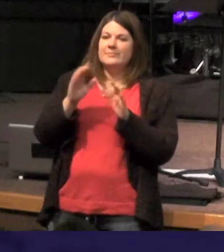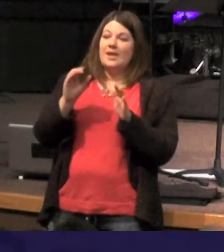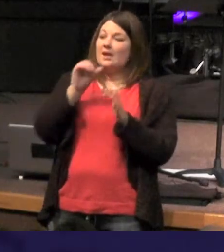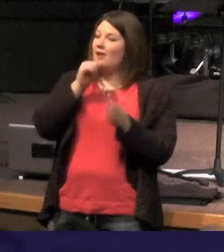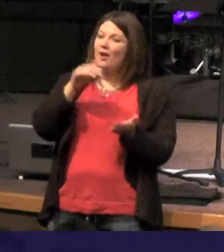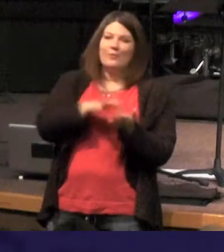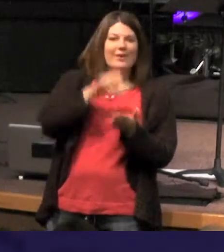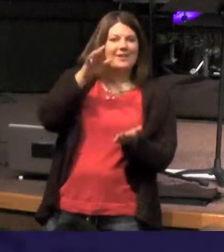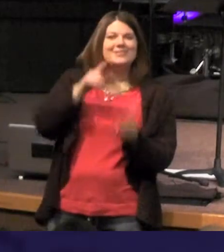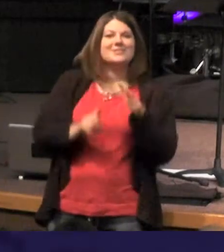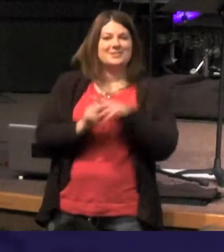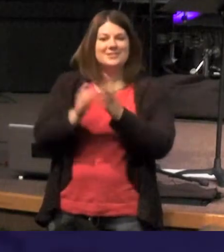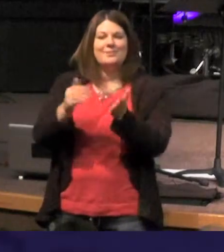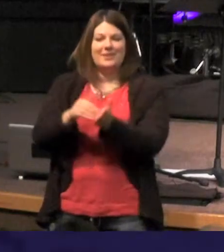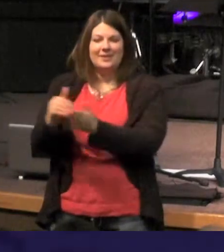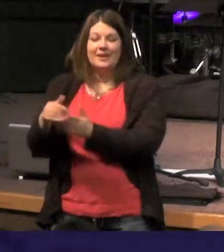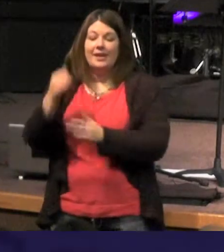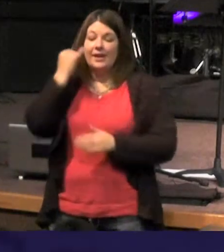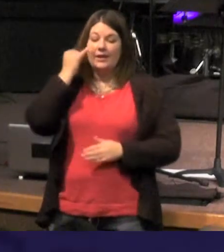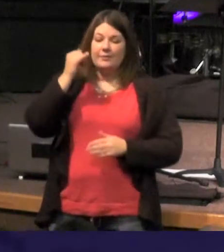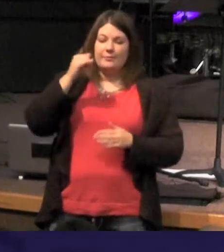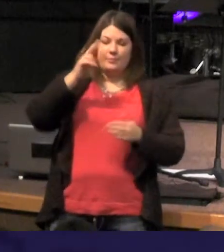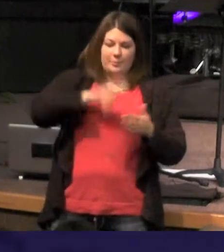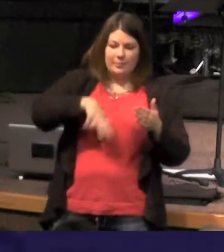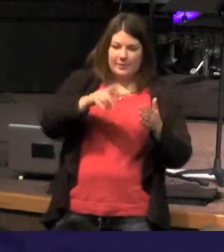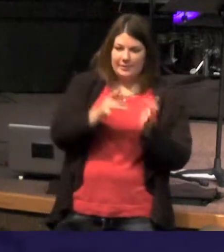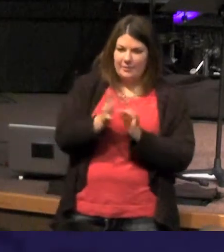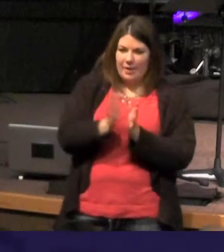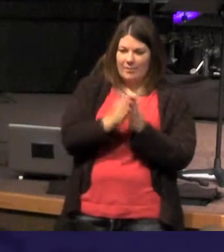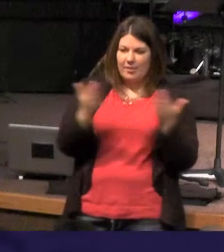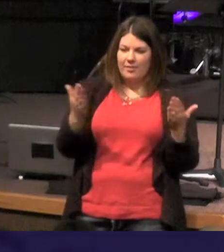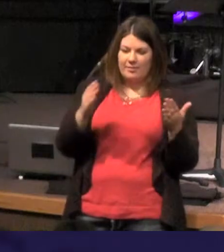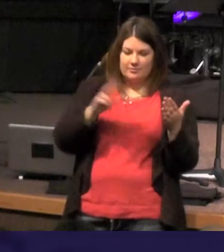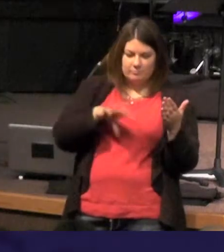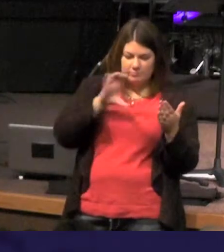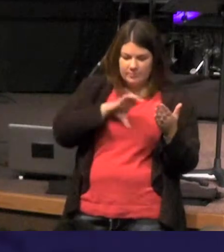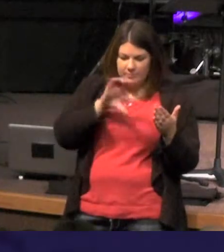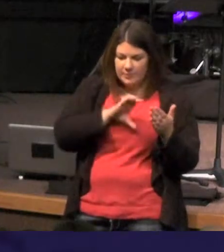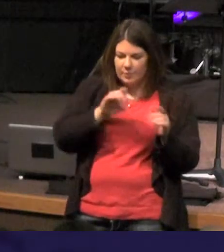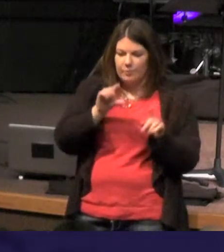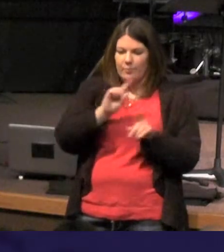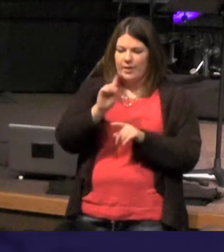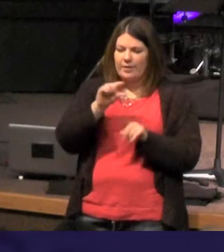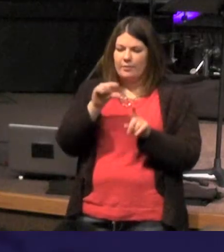another great exercise to go through your Bible and just find all the places the word light